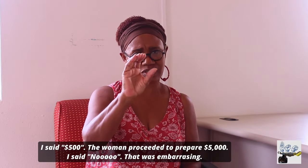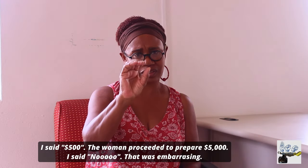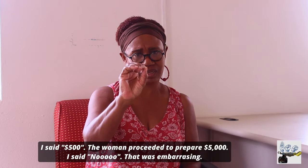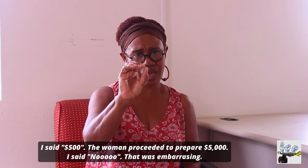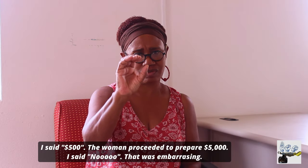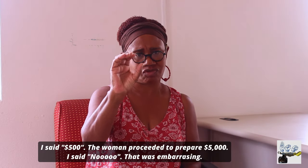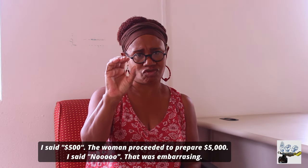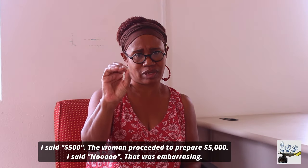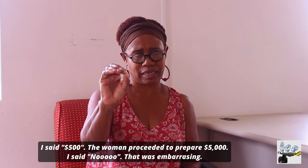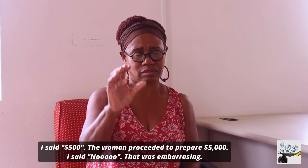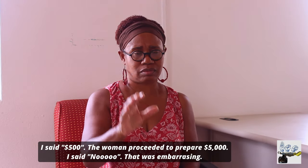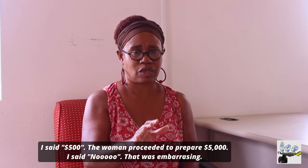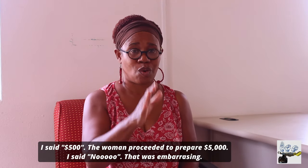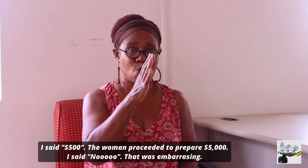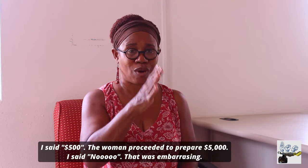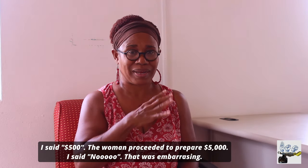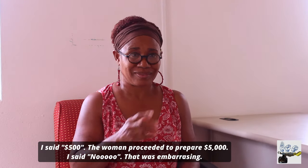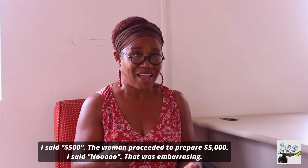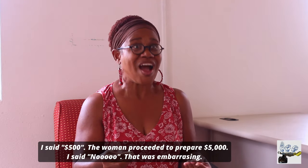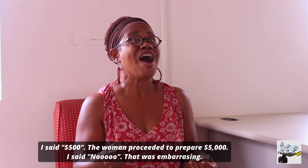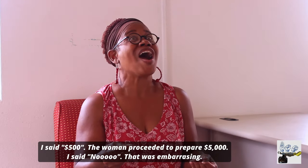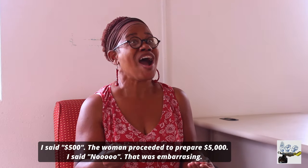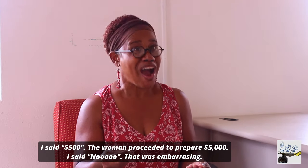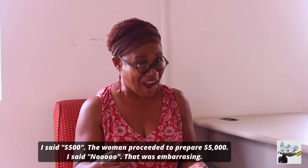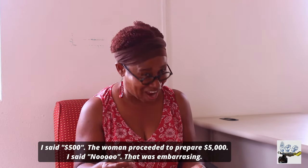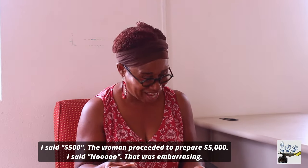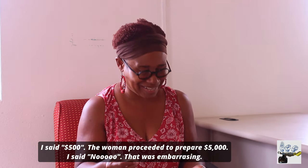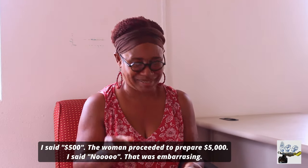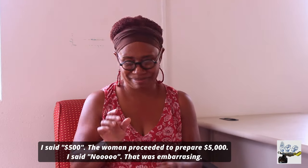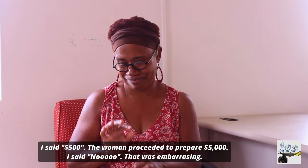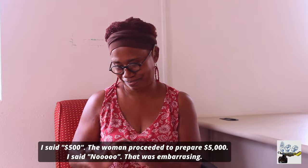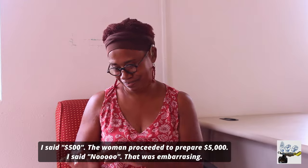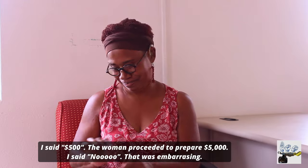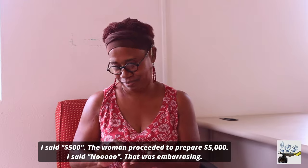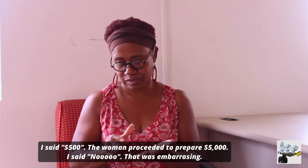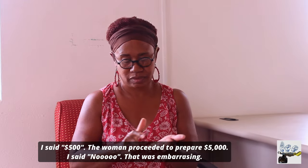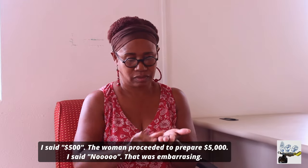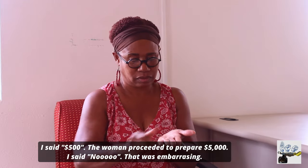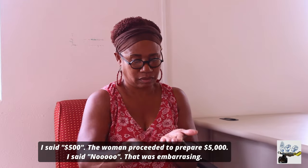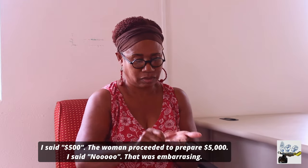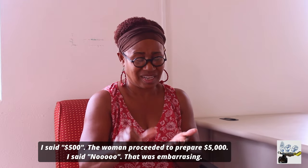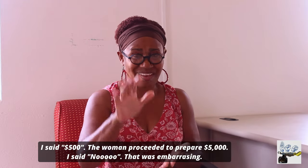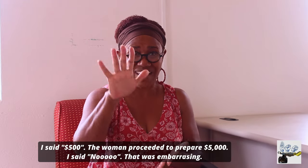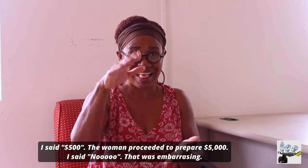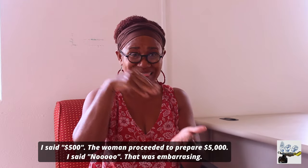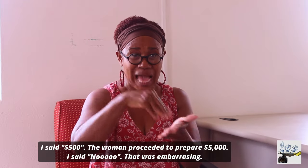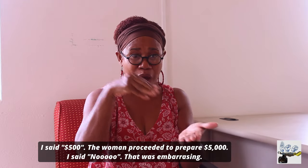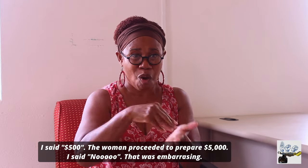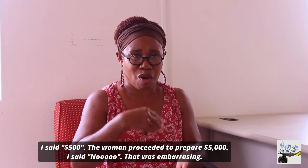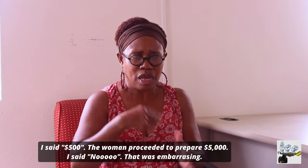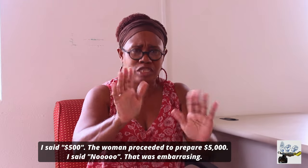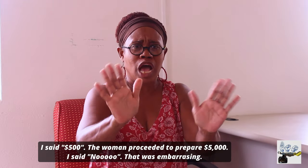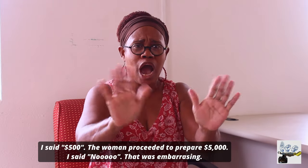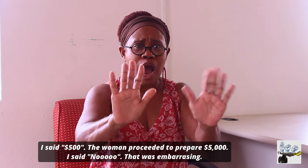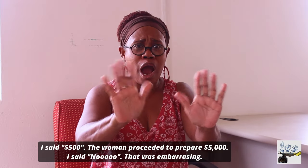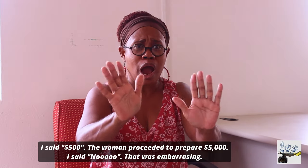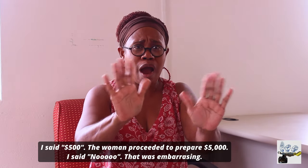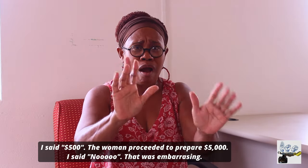I thought 500 the woman proceeded to prepare five thousand dollars I thought no